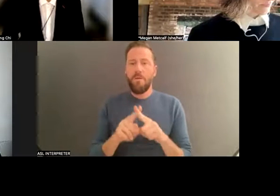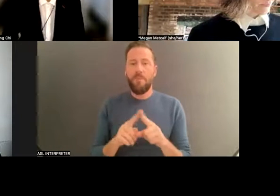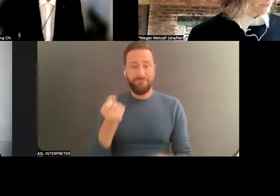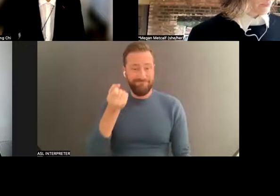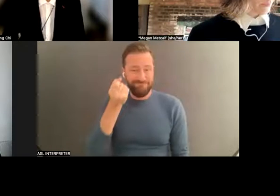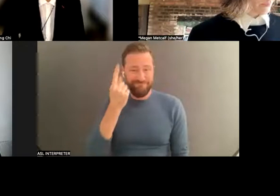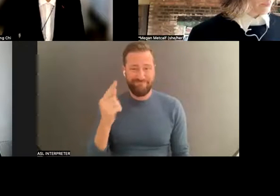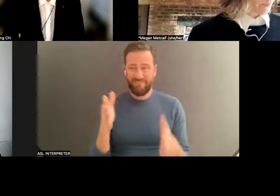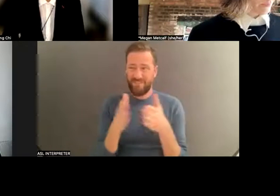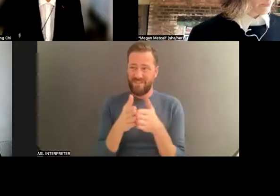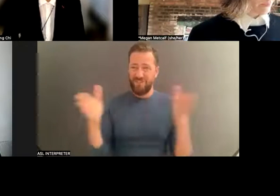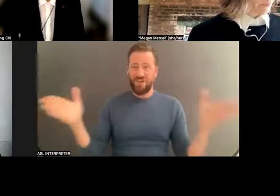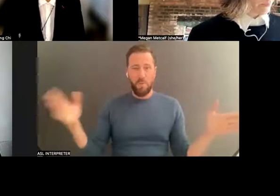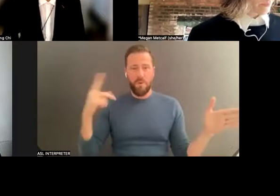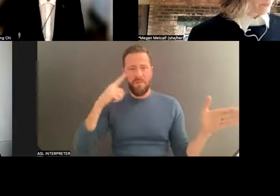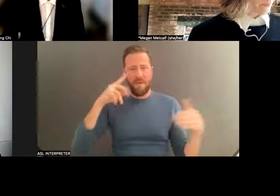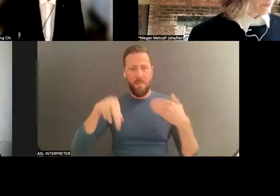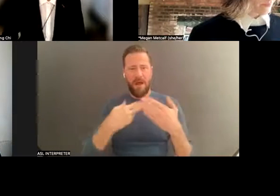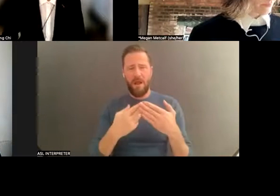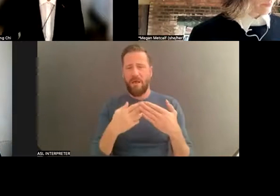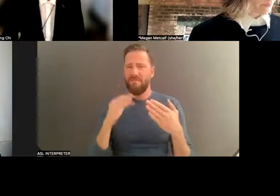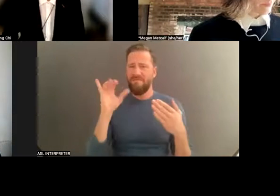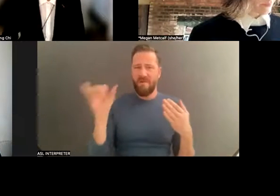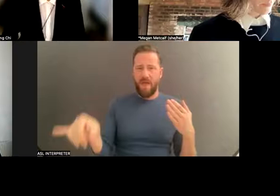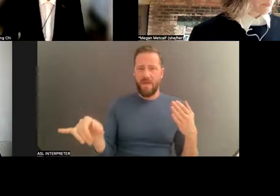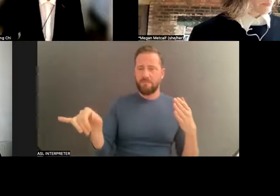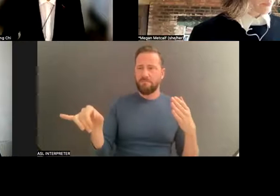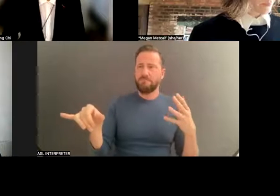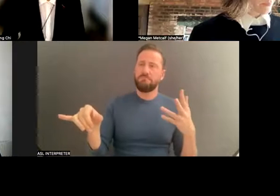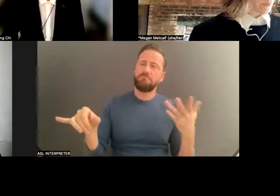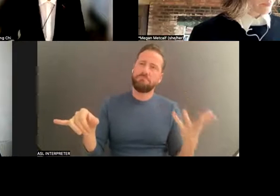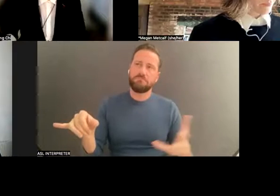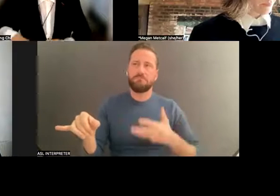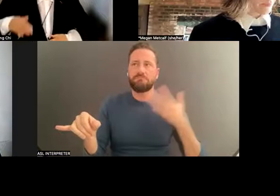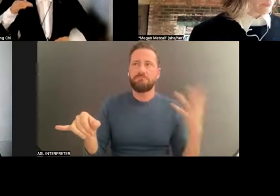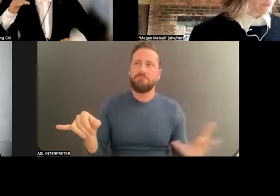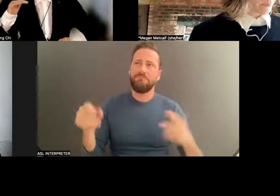I think